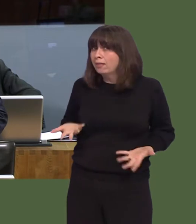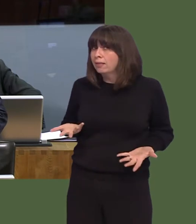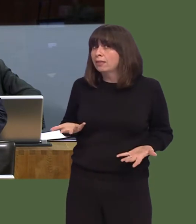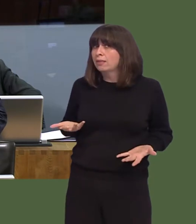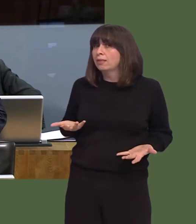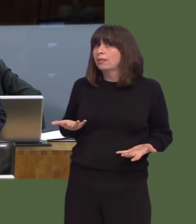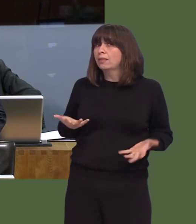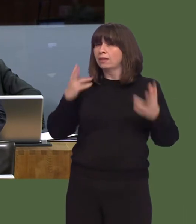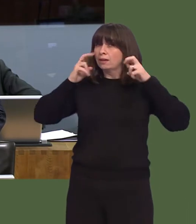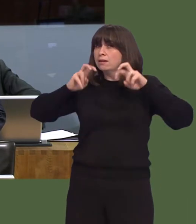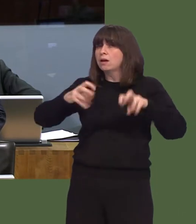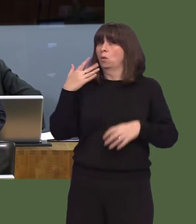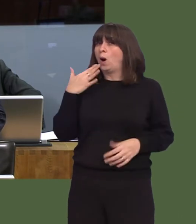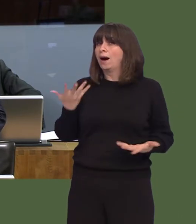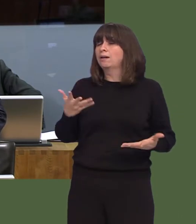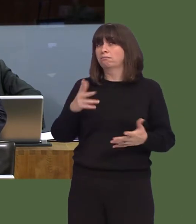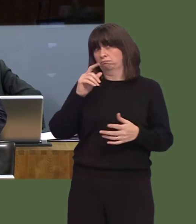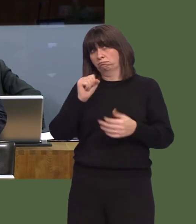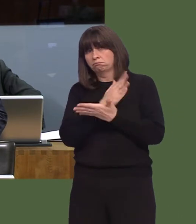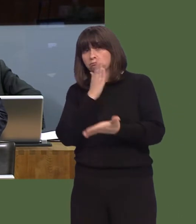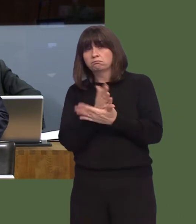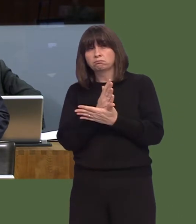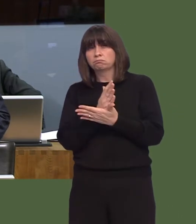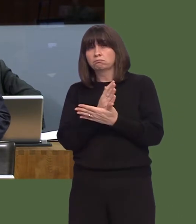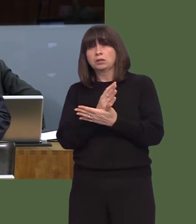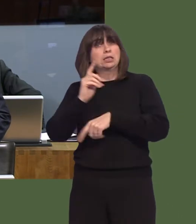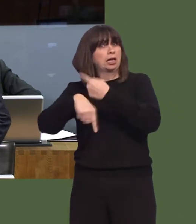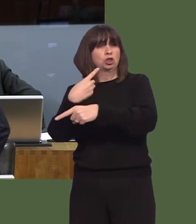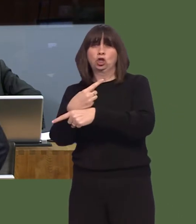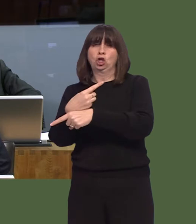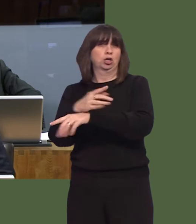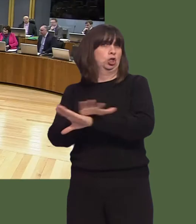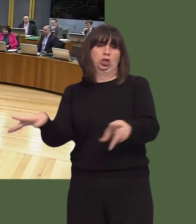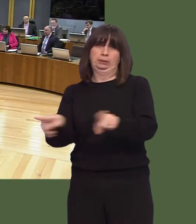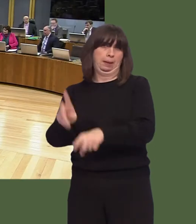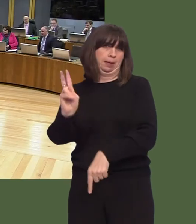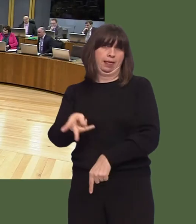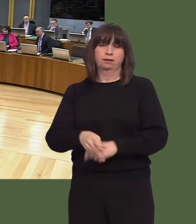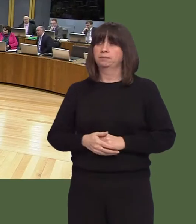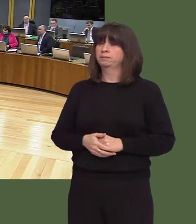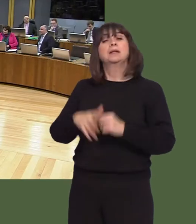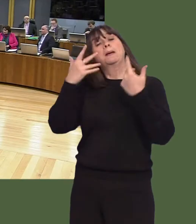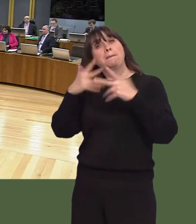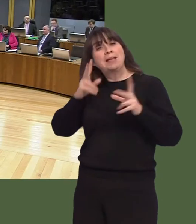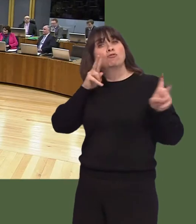we can really expect that this situation won't be replicated next year. Carwyn Jones AM: Well, of course, the review has been undertaken, in the sense that the